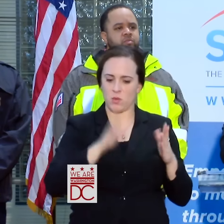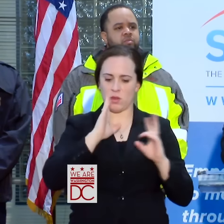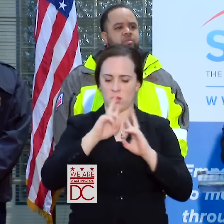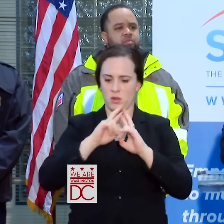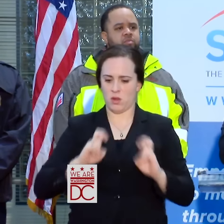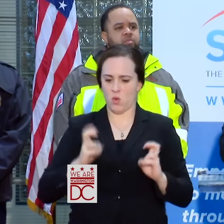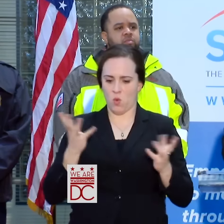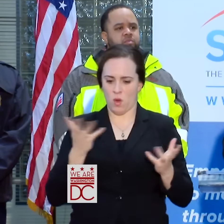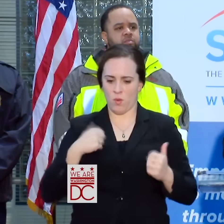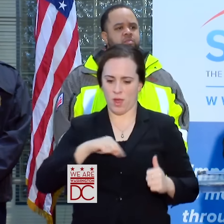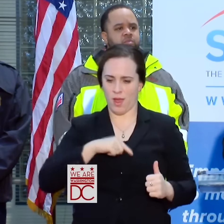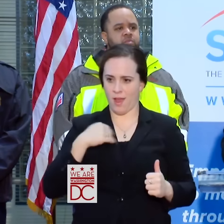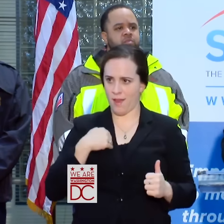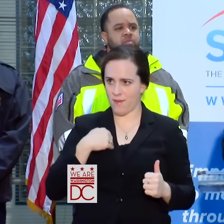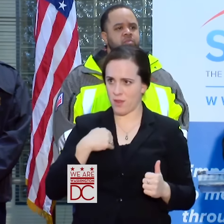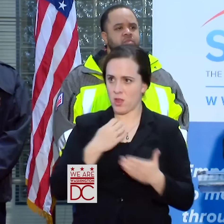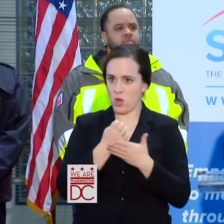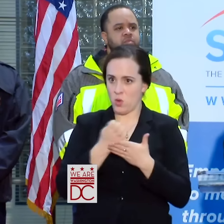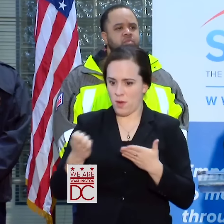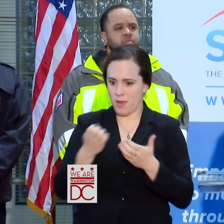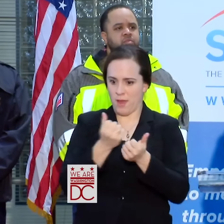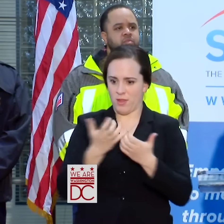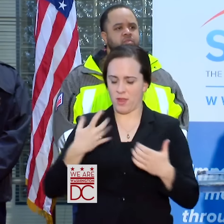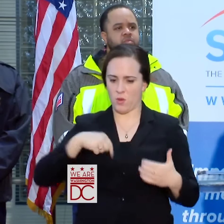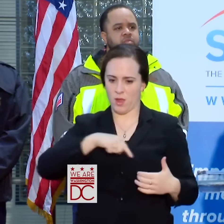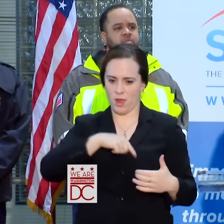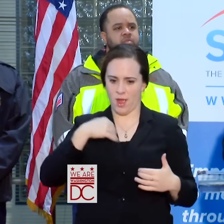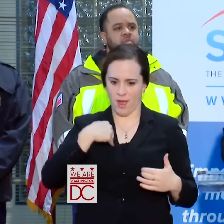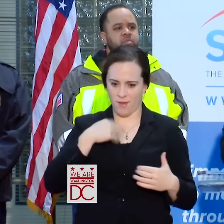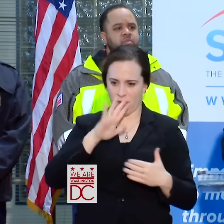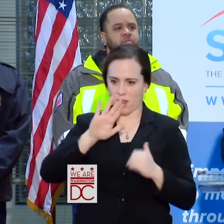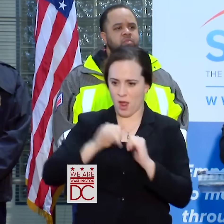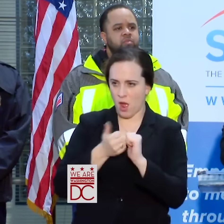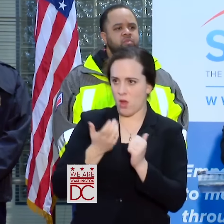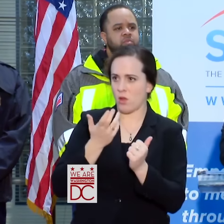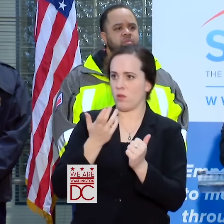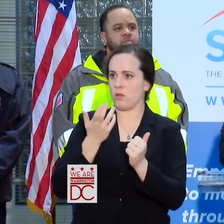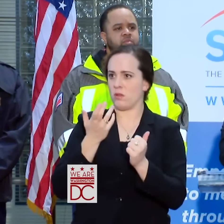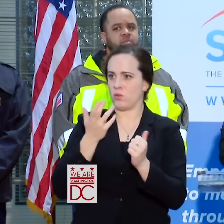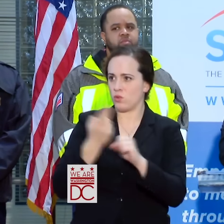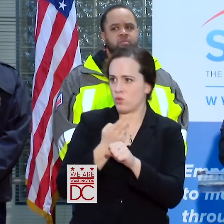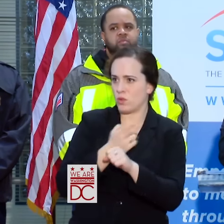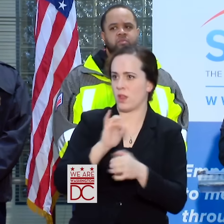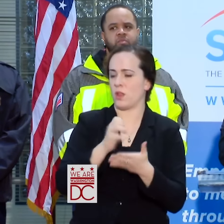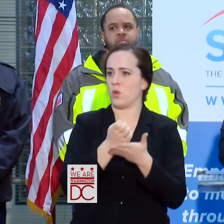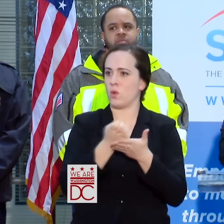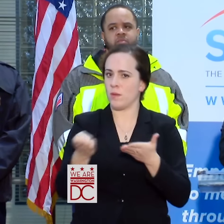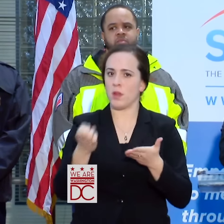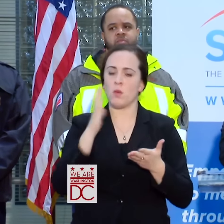WE LOOK AT THE EQUIPMENT AND EVERYTHING THAT WE HAVE AND HOW WE ARE GOING TO APPLY TO IT. AND WE WILL MAKE OUR ASSESSMENT AT THAT POINT. DO YOU HAVE ENOUGH EQUIPMENT?